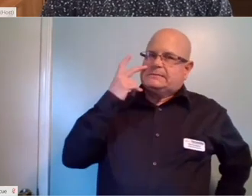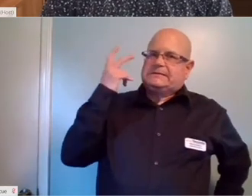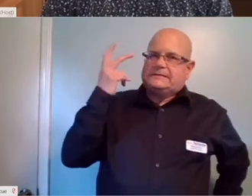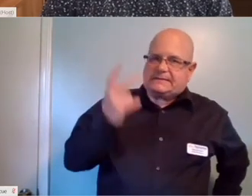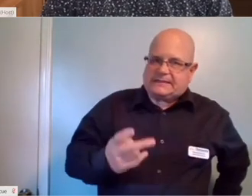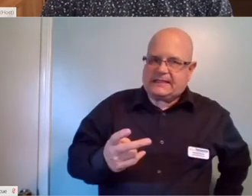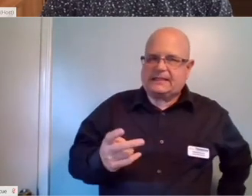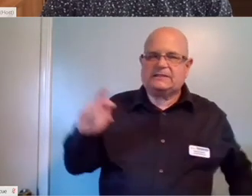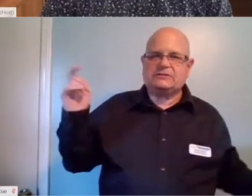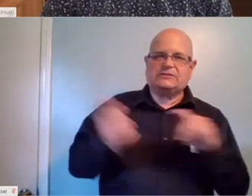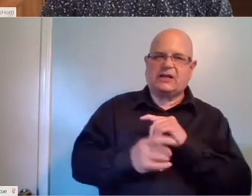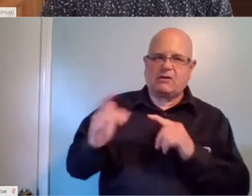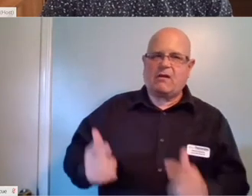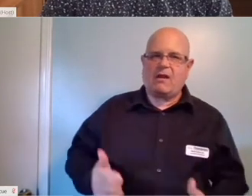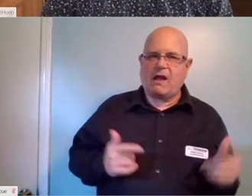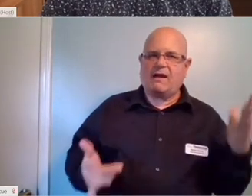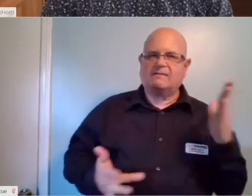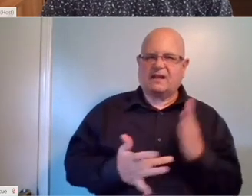changer this technology is for people with disabilities.